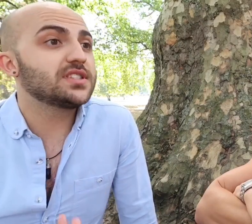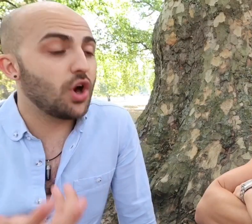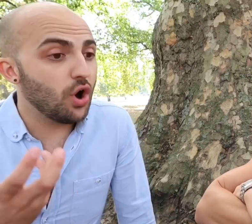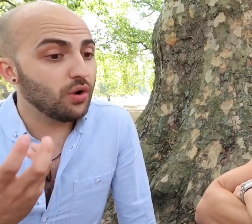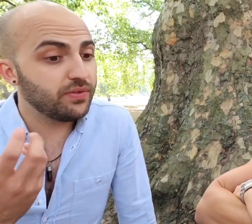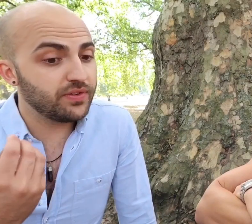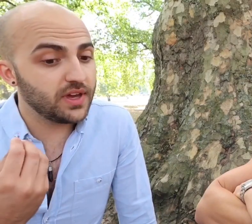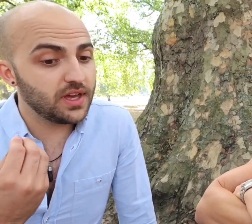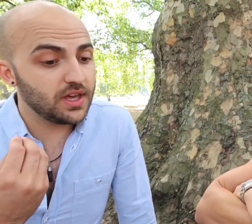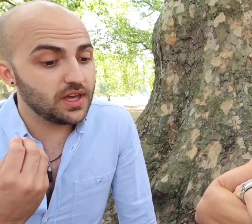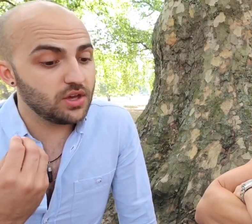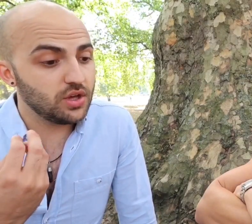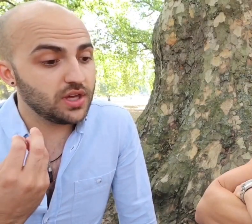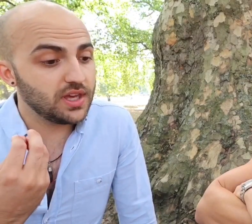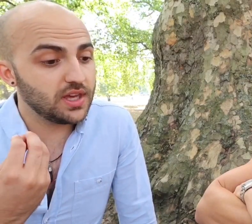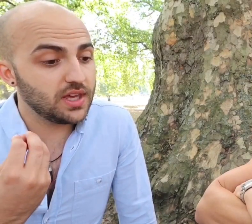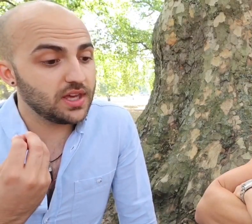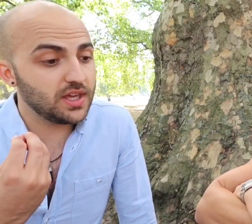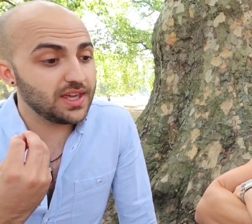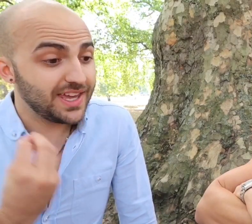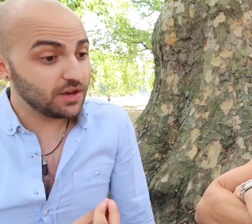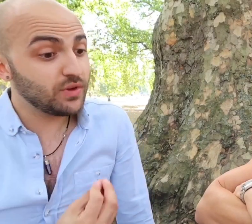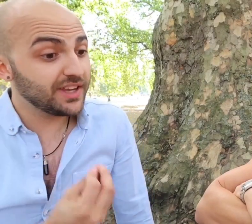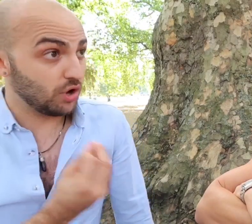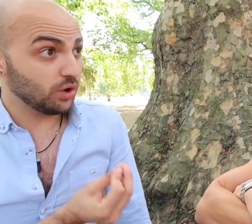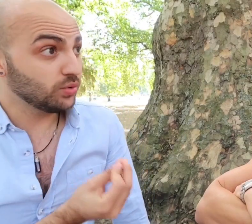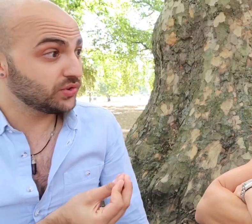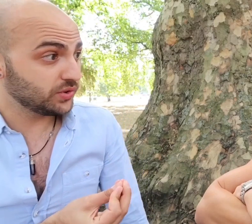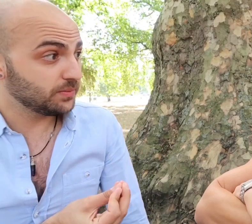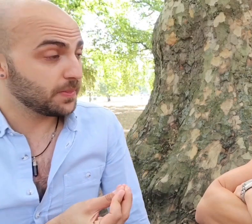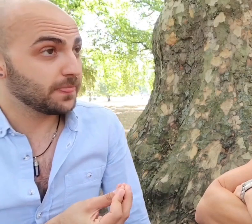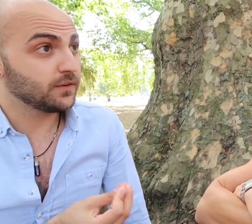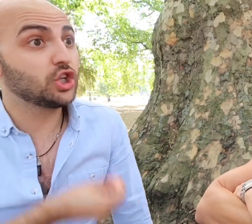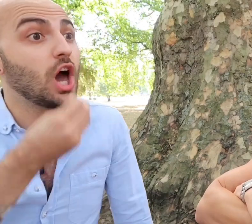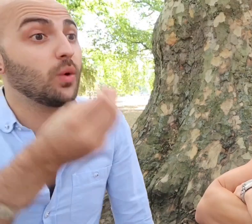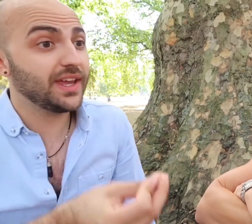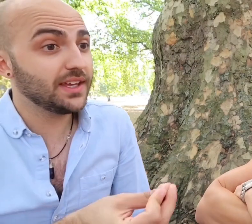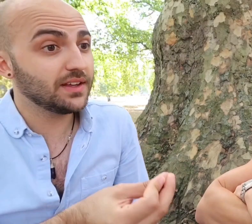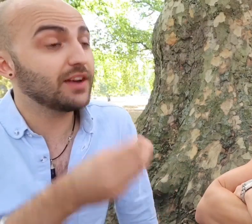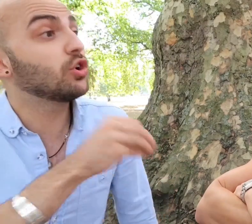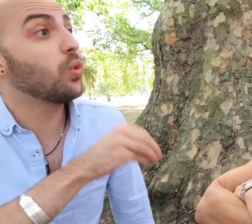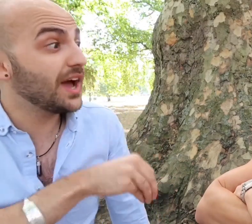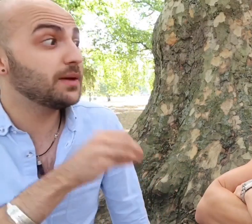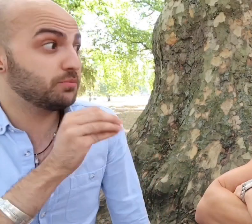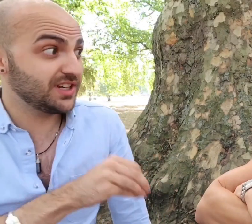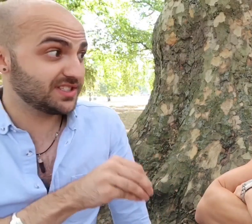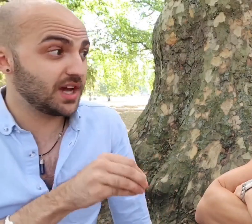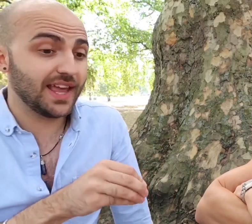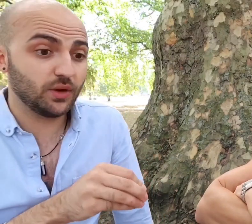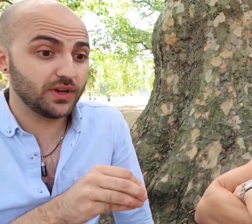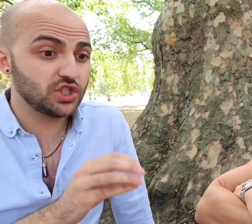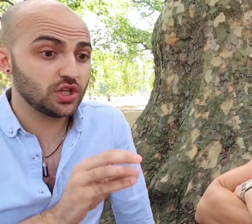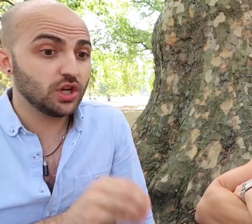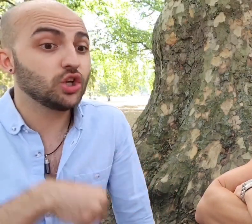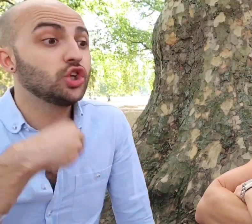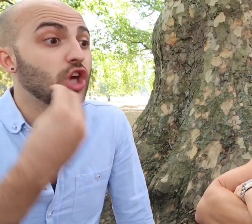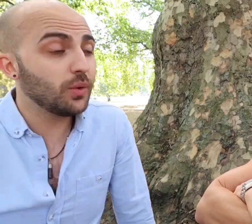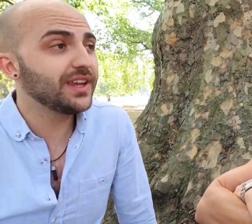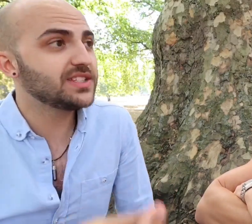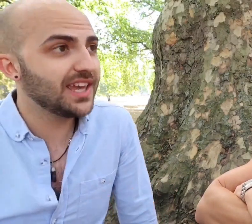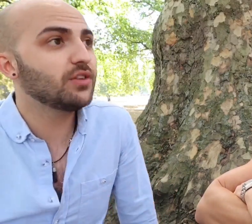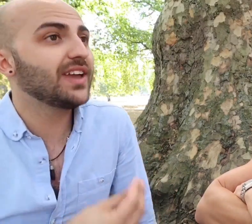of hearing roles going that required British sign language going to hearing